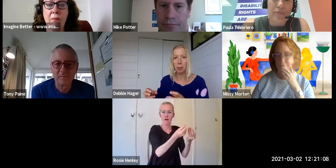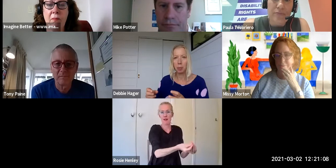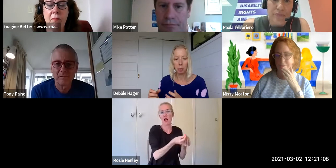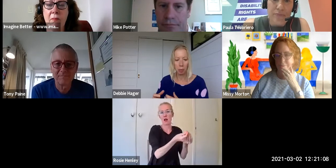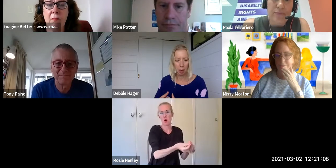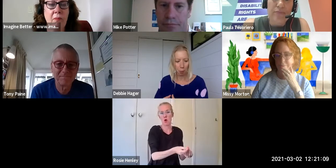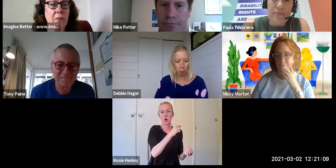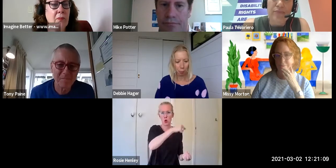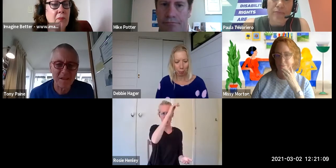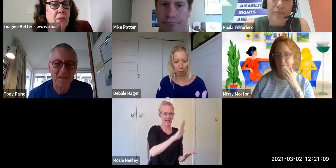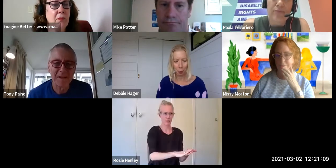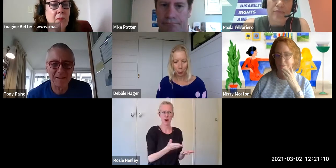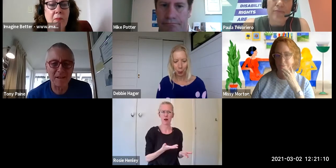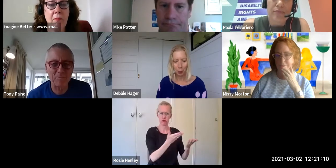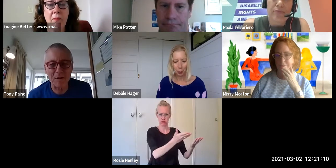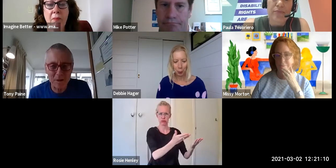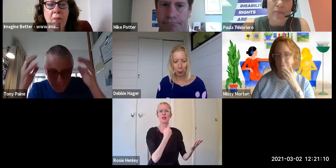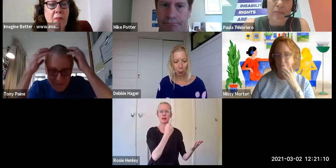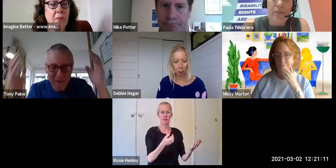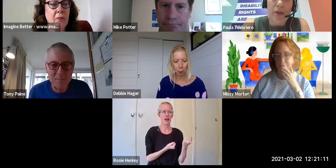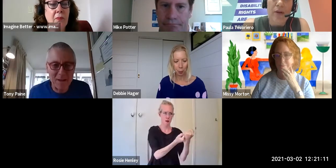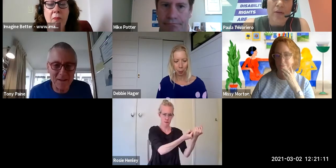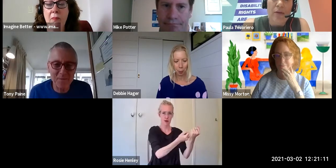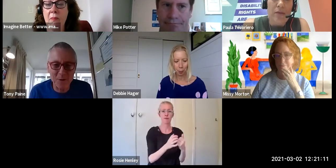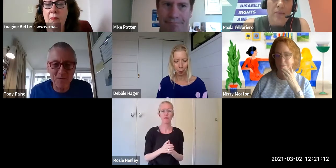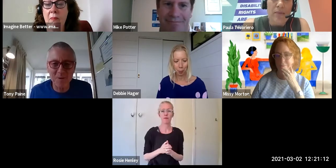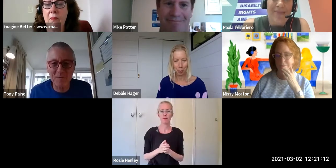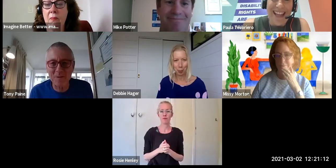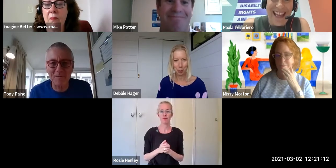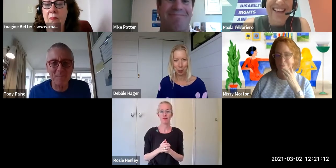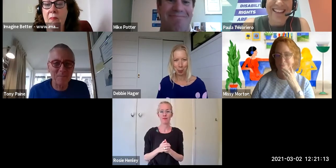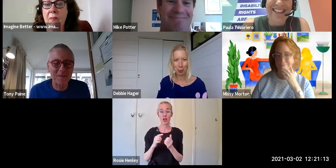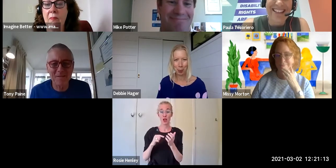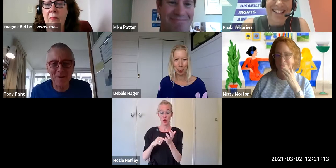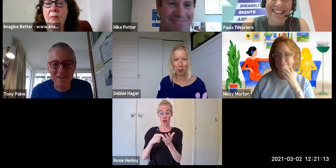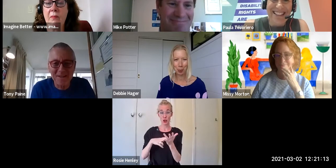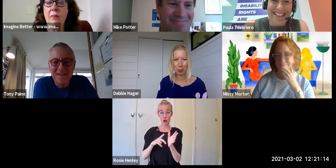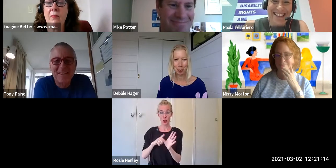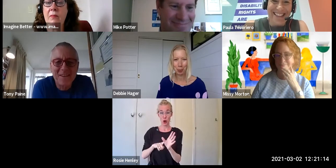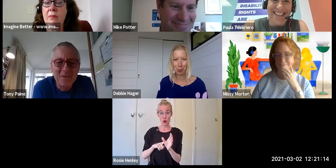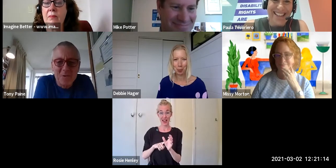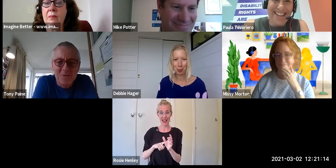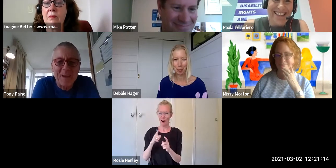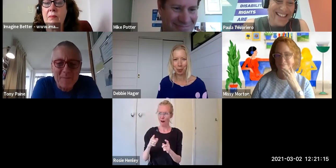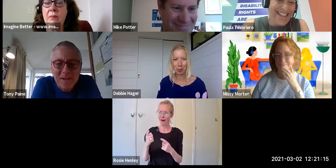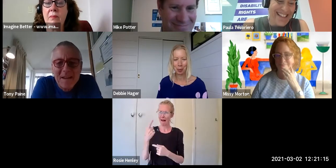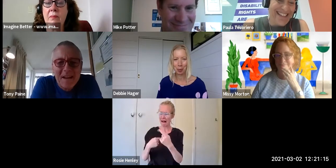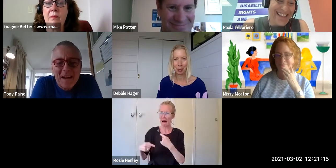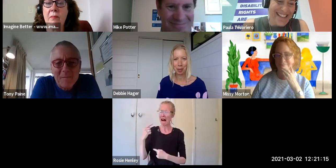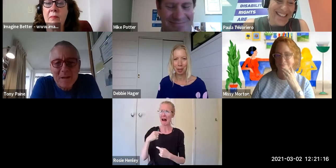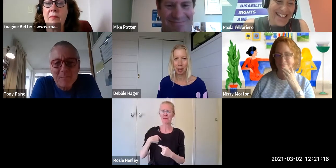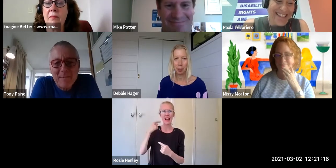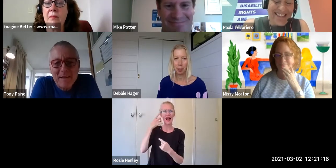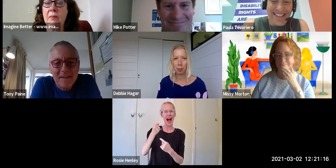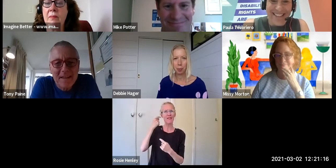[Tony Paine] Oh my gosh my head is full of questions and thoughts from that but maybe